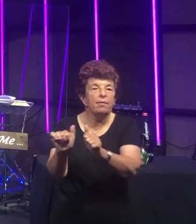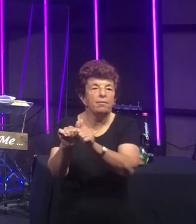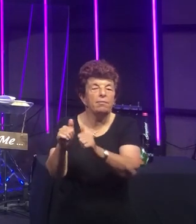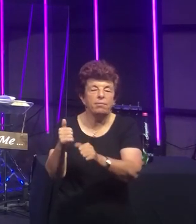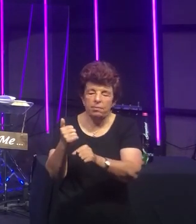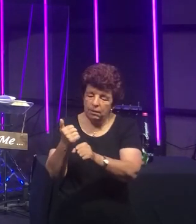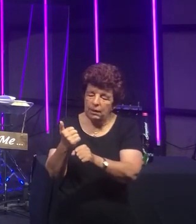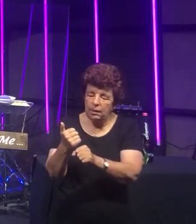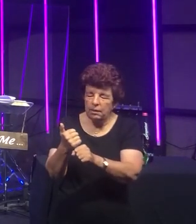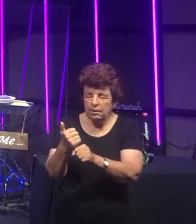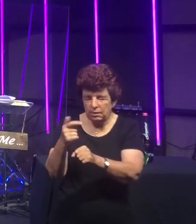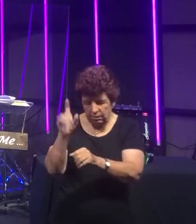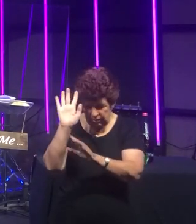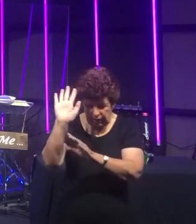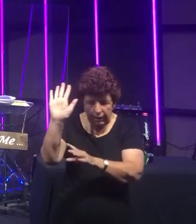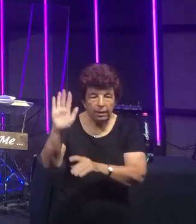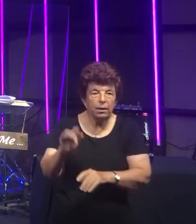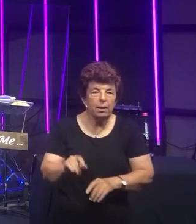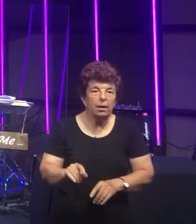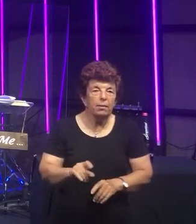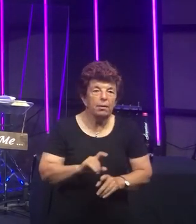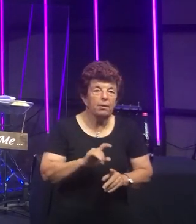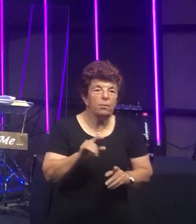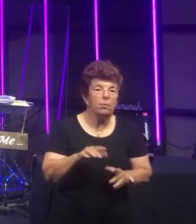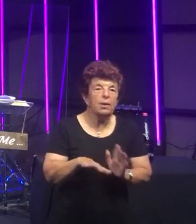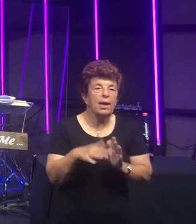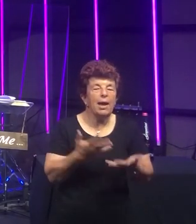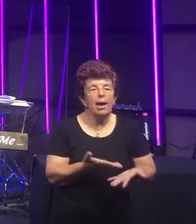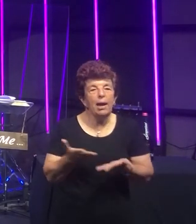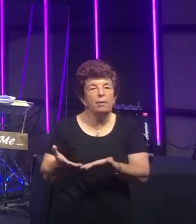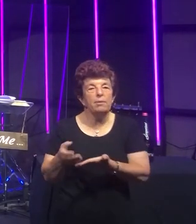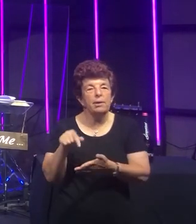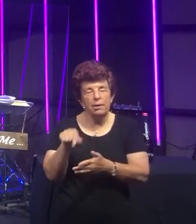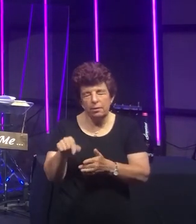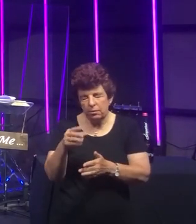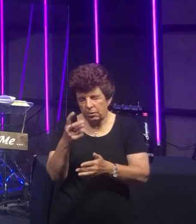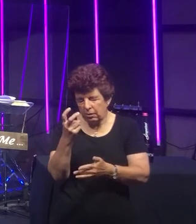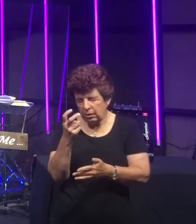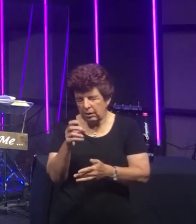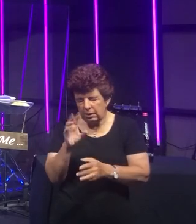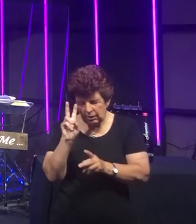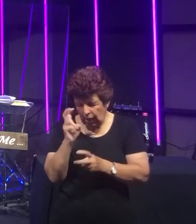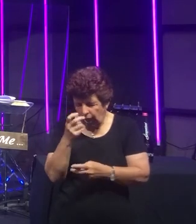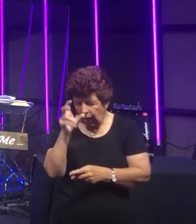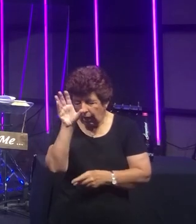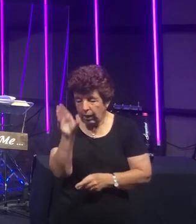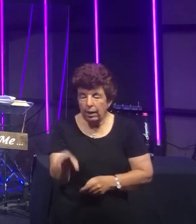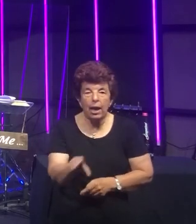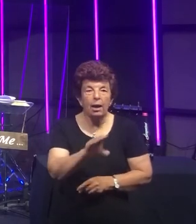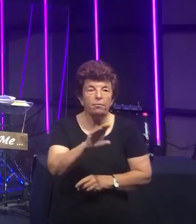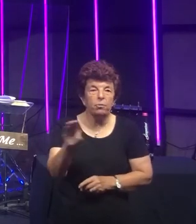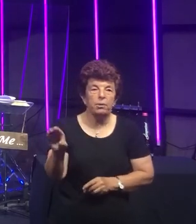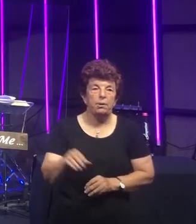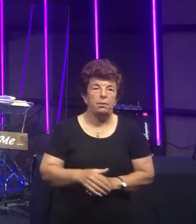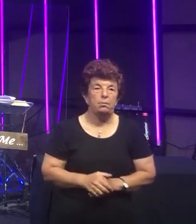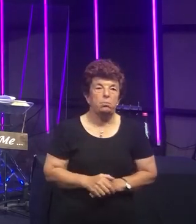To bear it to dark Calvary